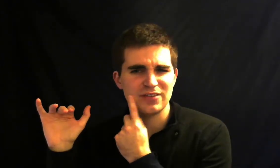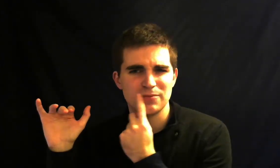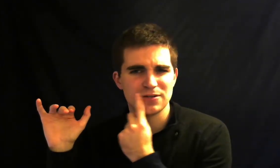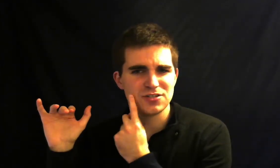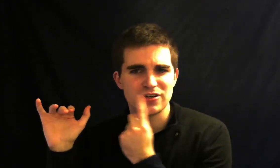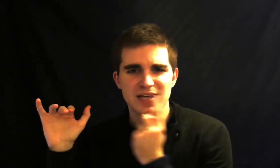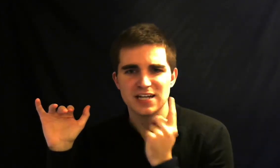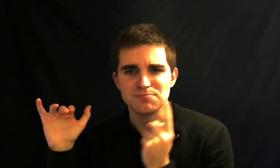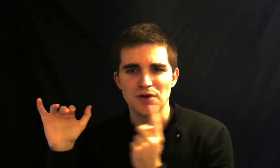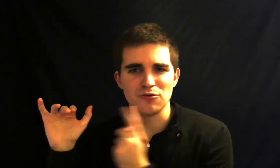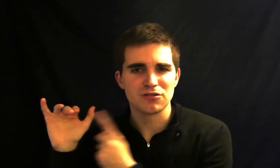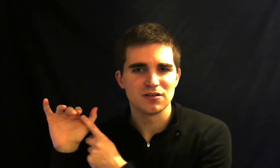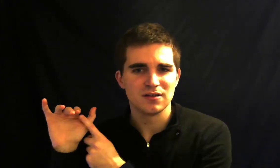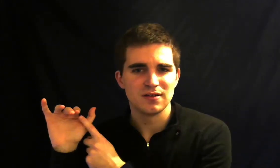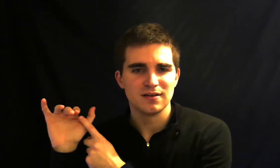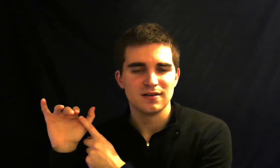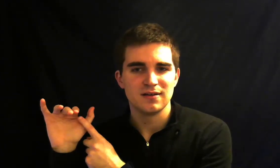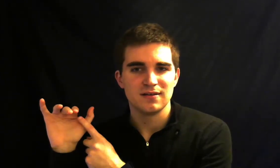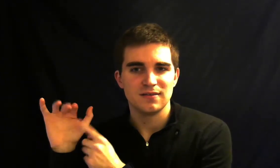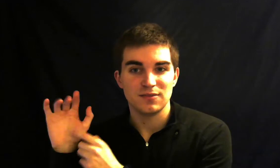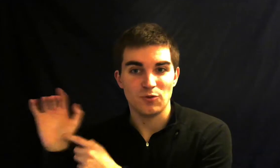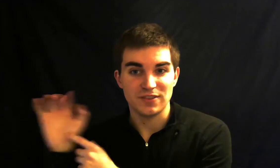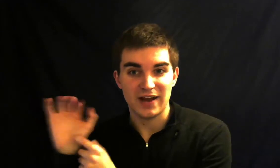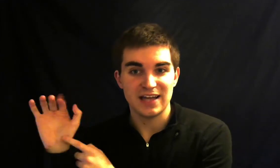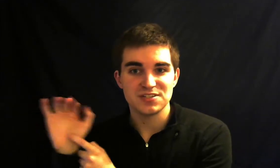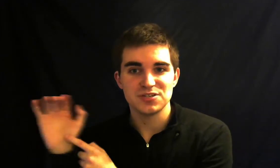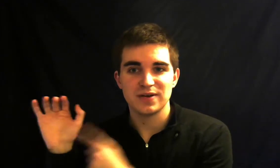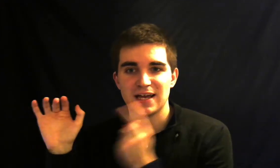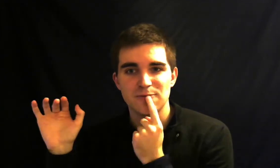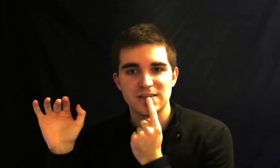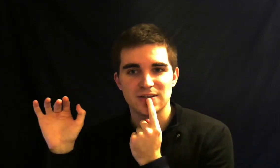the middle so you can catch both what their hand is doing and what their lips